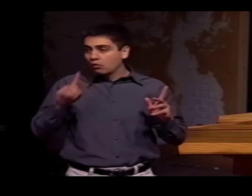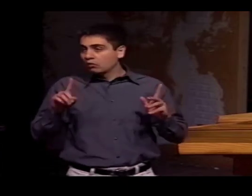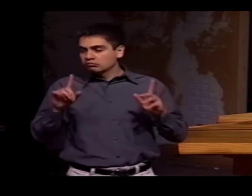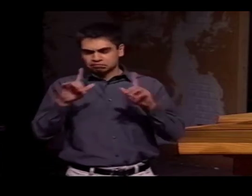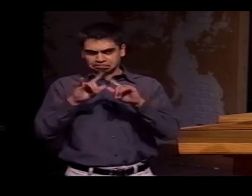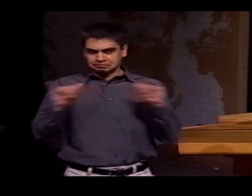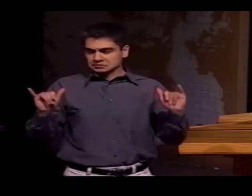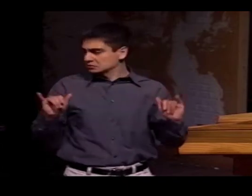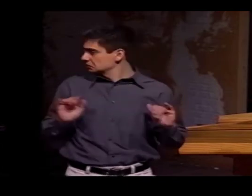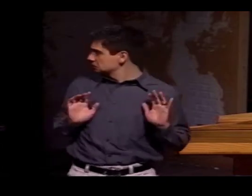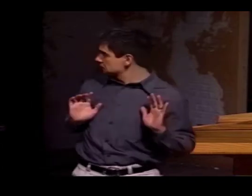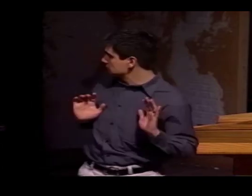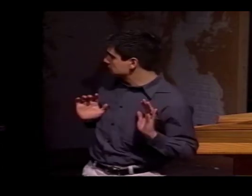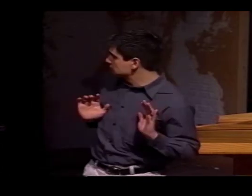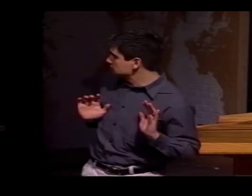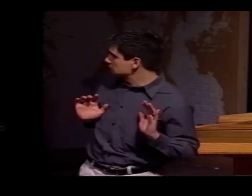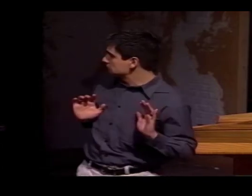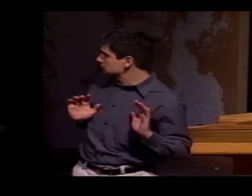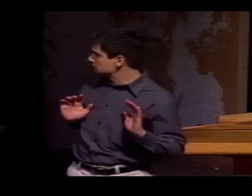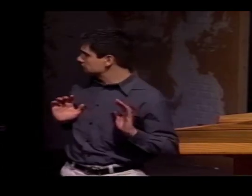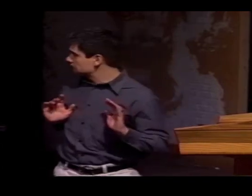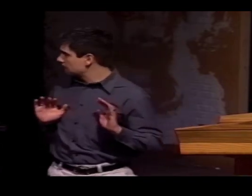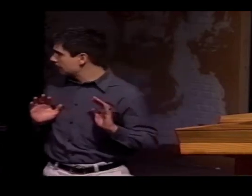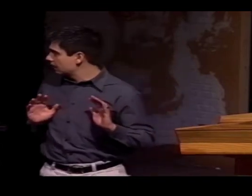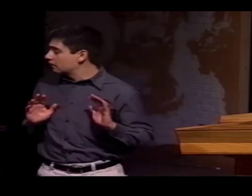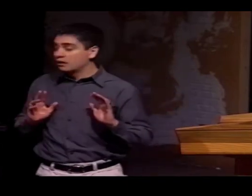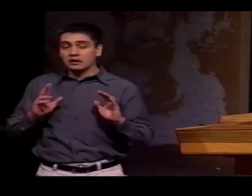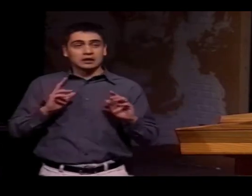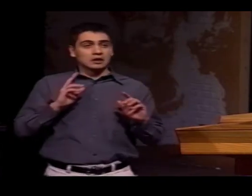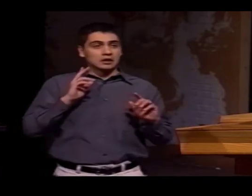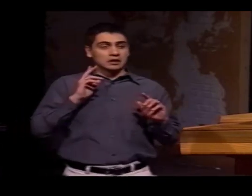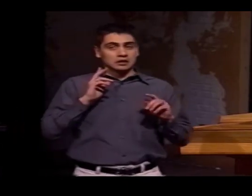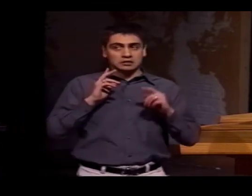OR, FOR A VARIETY OF REASON, WE USE NON-MANUAL SIGNALS.